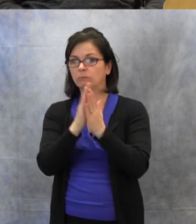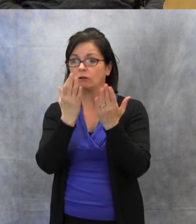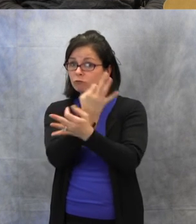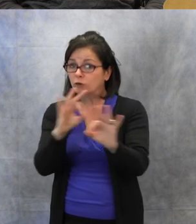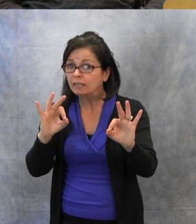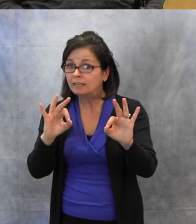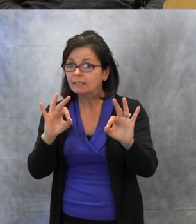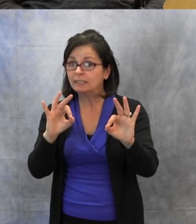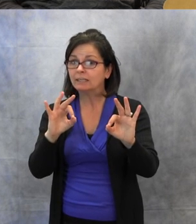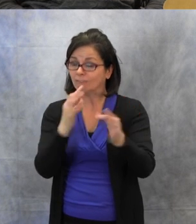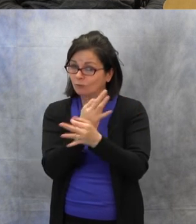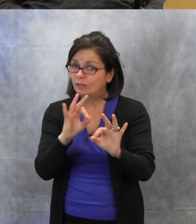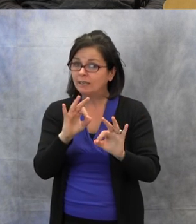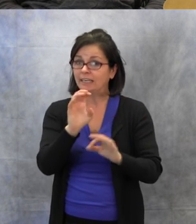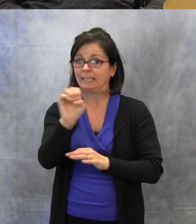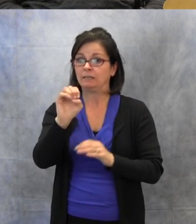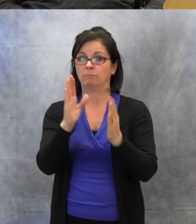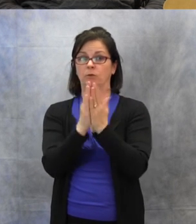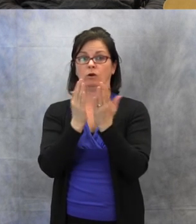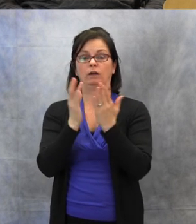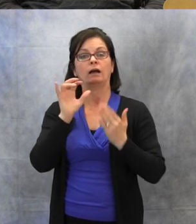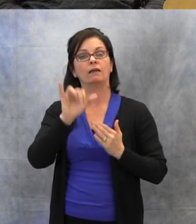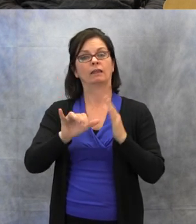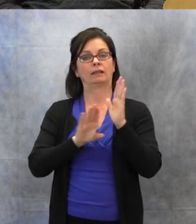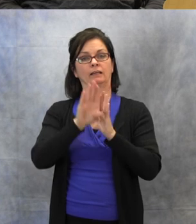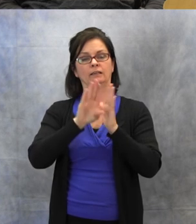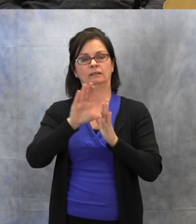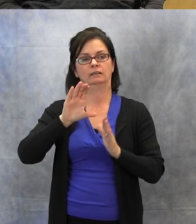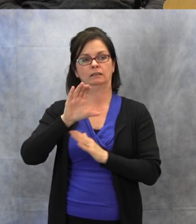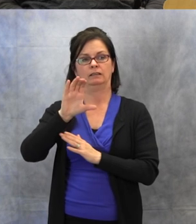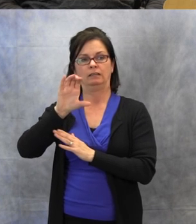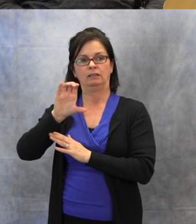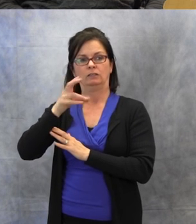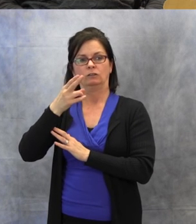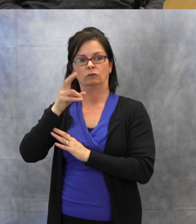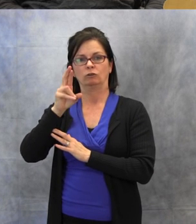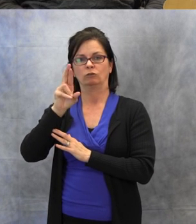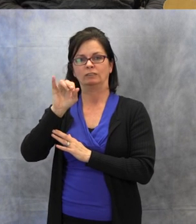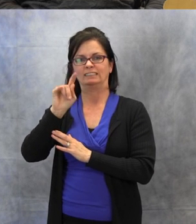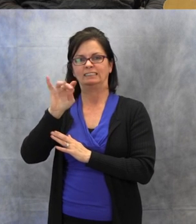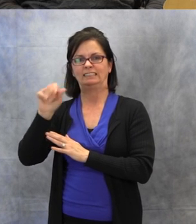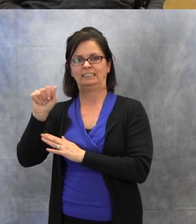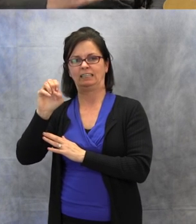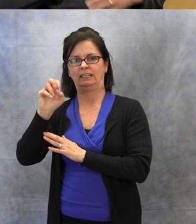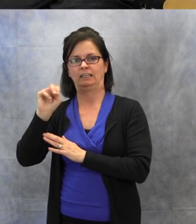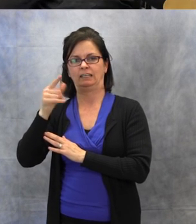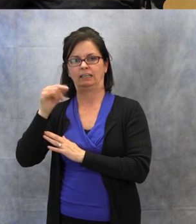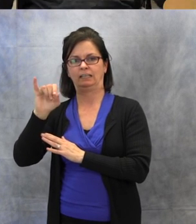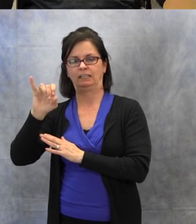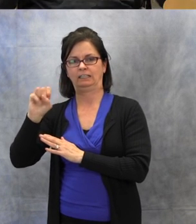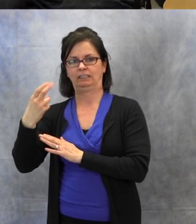at the University of Akron, and she has very generously shared it with everyone freely